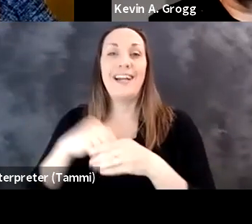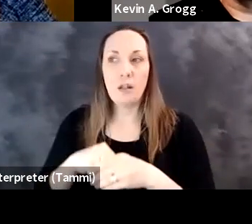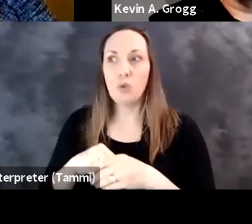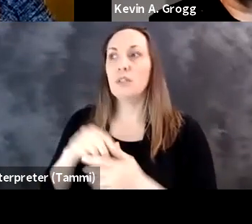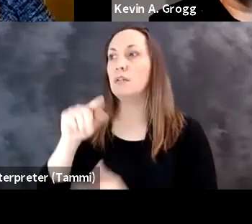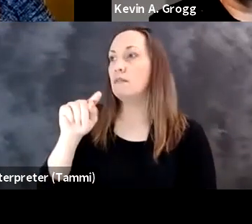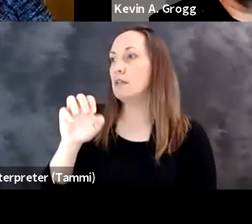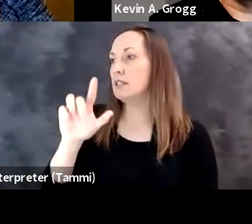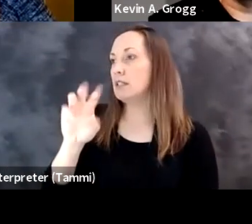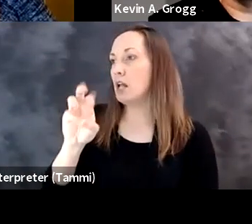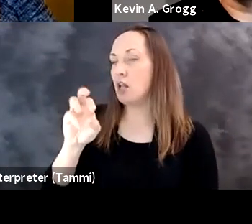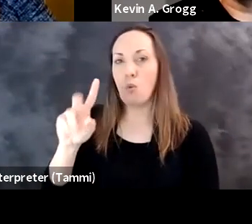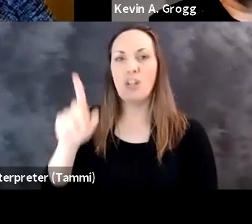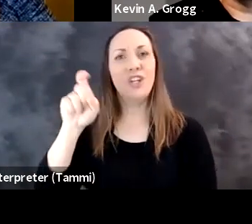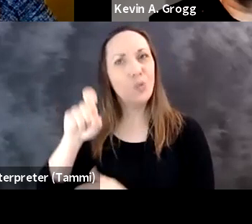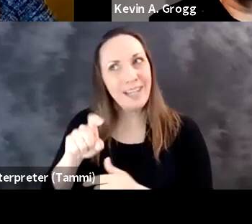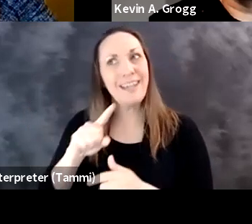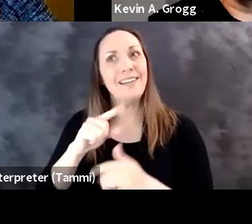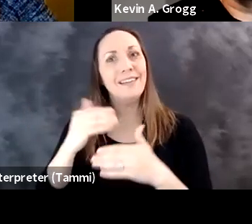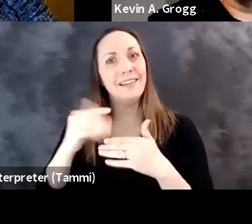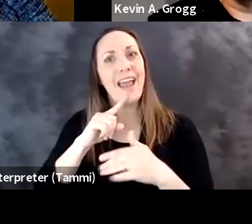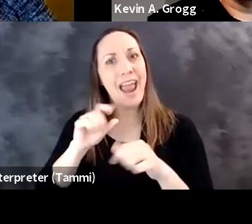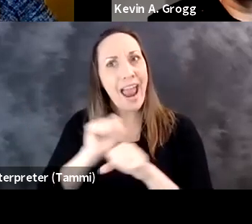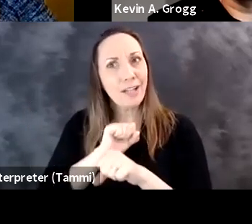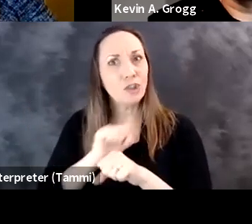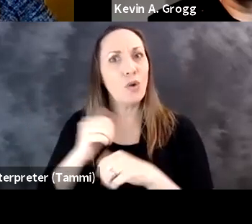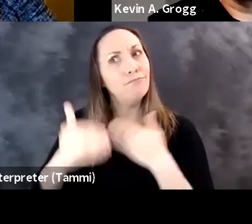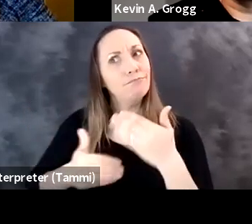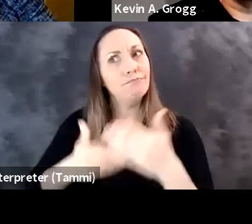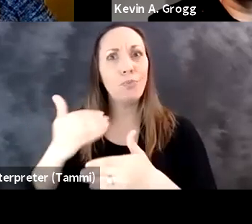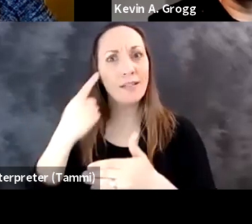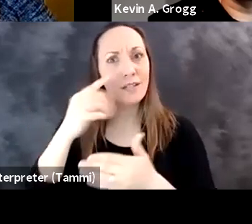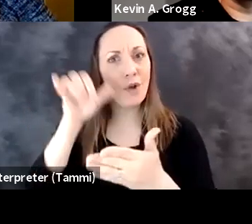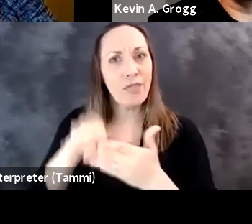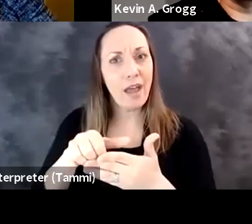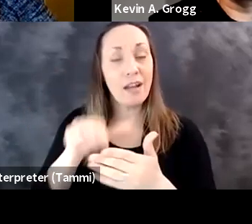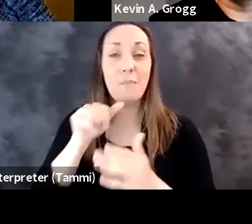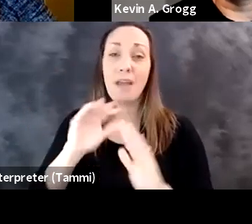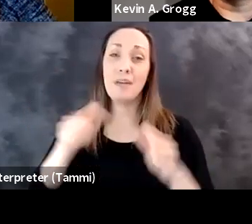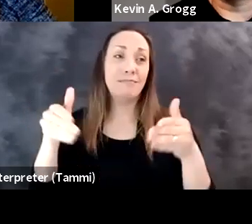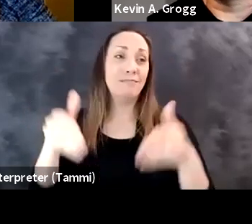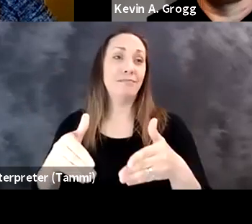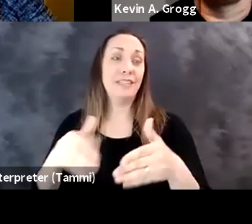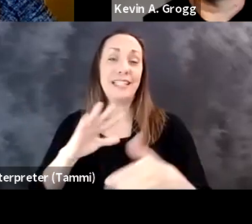that people need. You need an expedited process for that, not the standard procurement process.